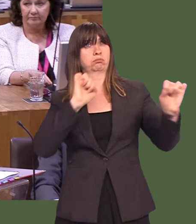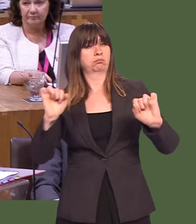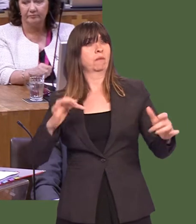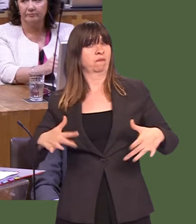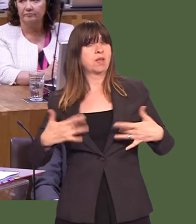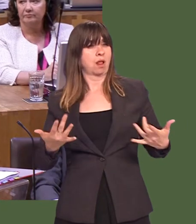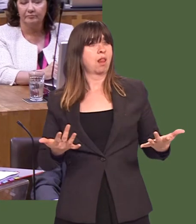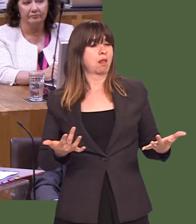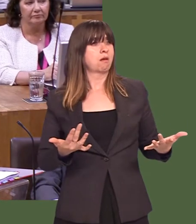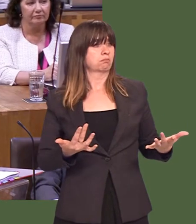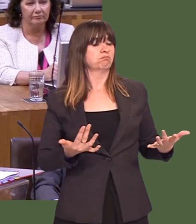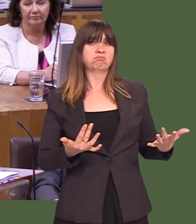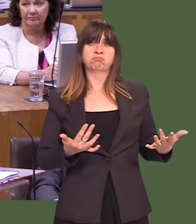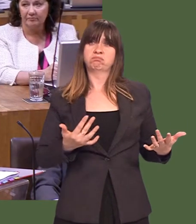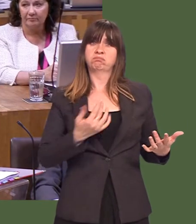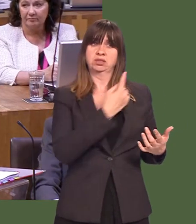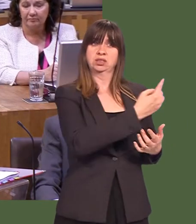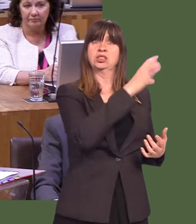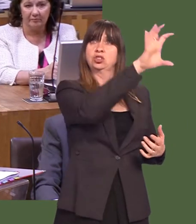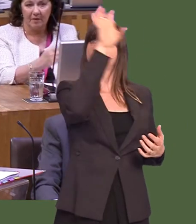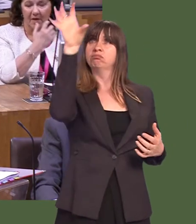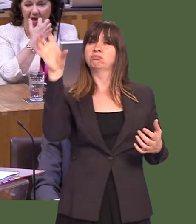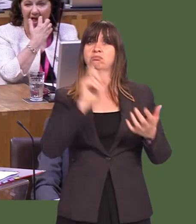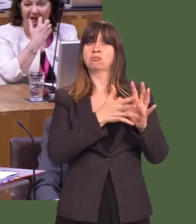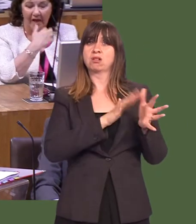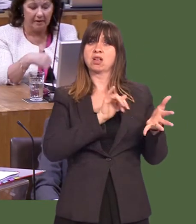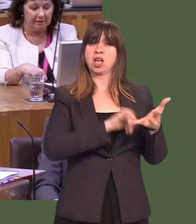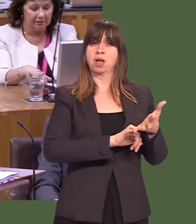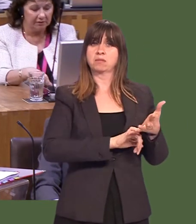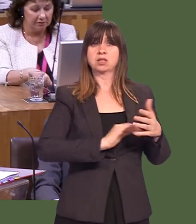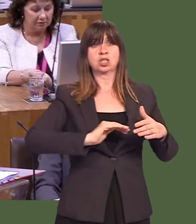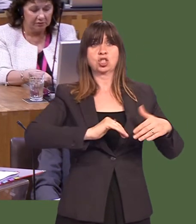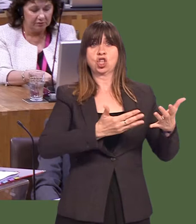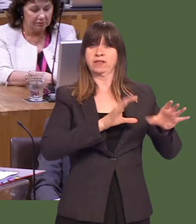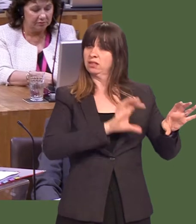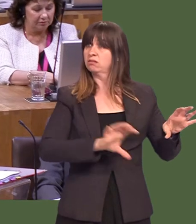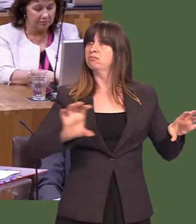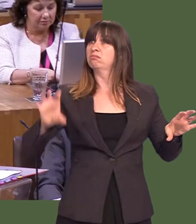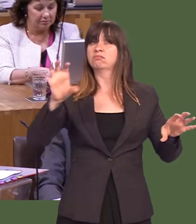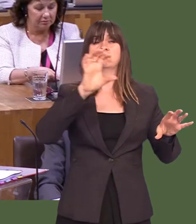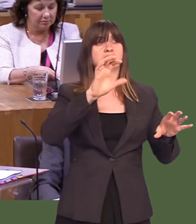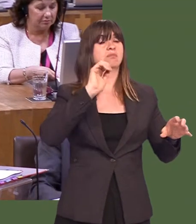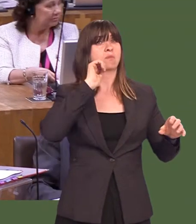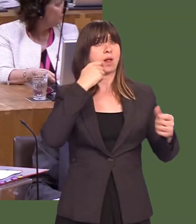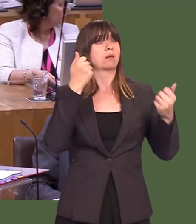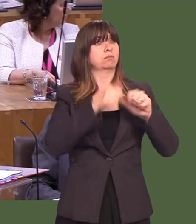that the situation will demonstrate that every CAMHS service in every part of Wales attained